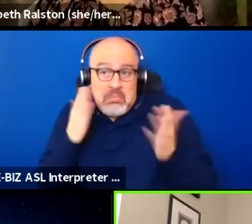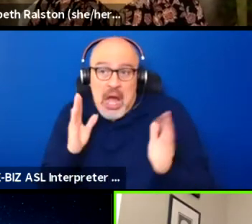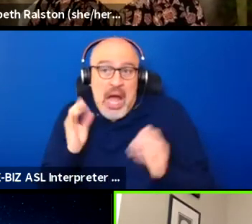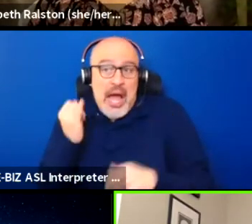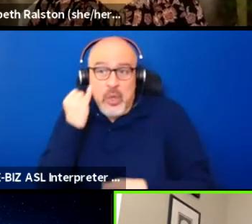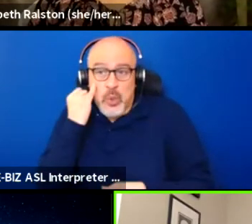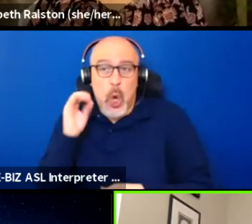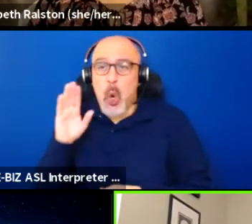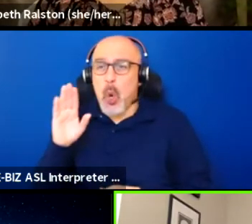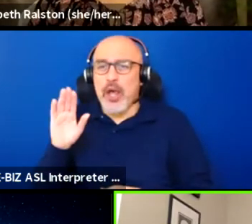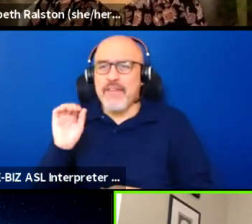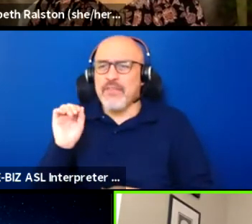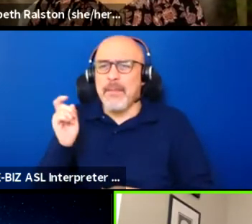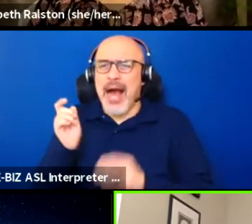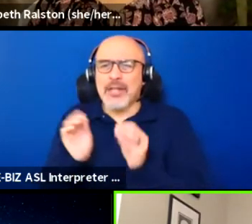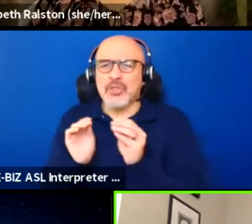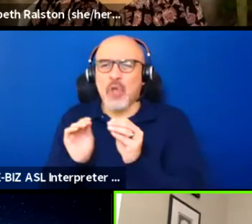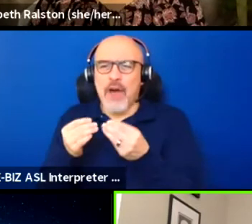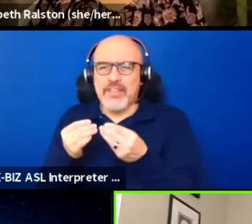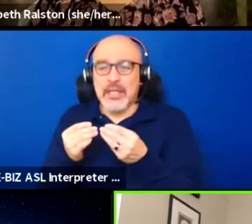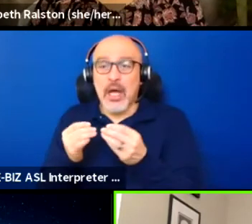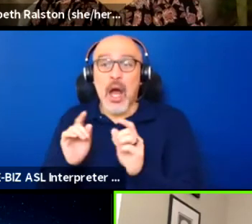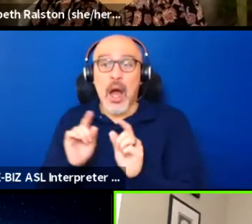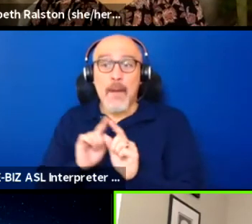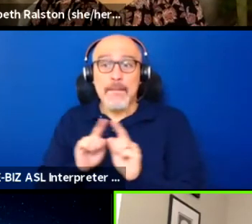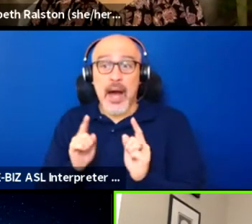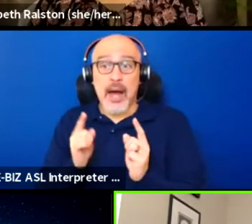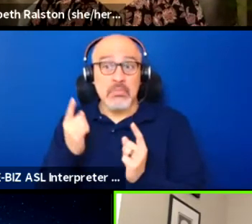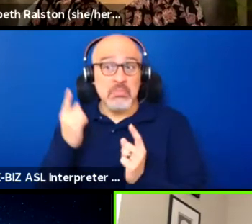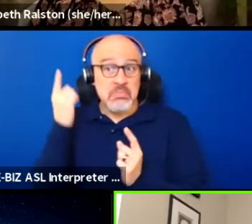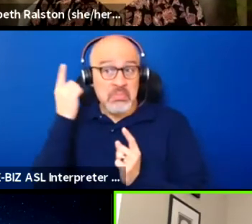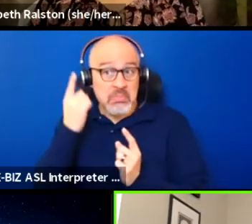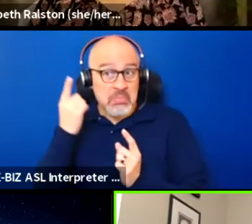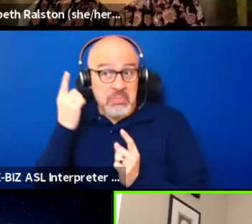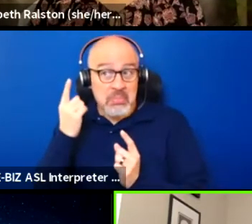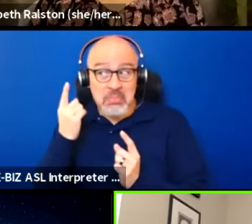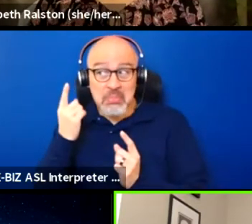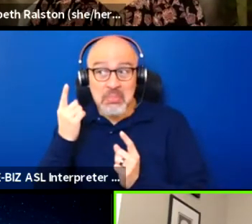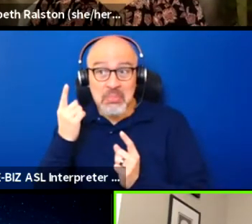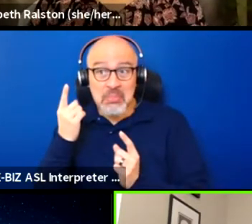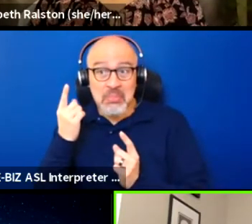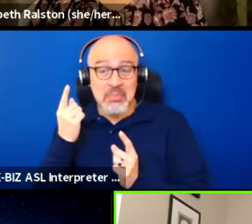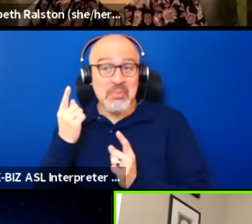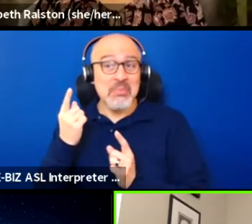but I was wondering if it should be common practice in box office to have a question that says,